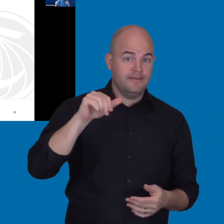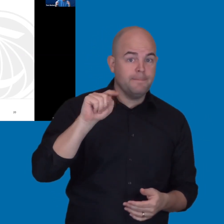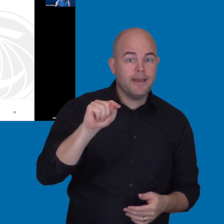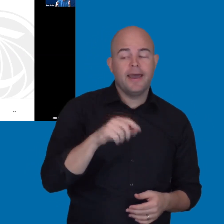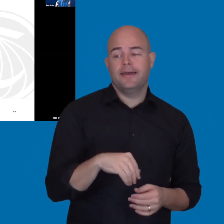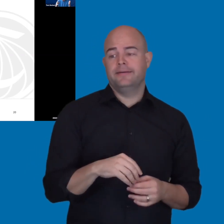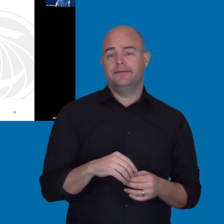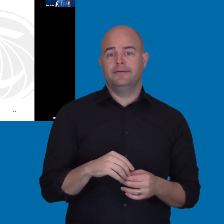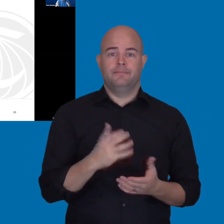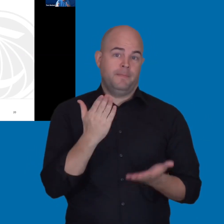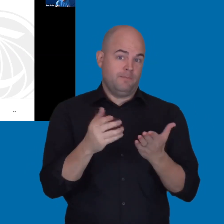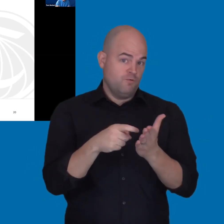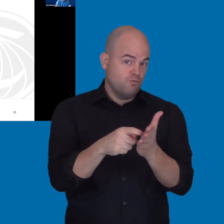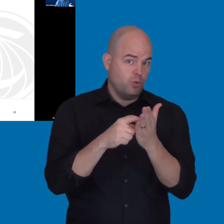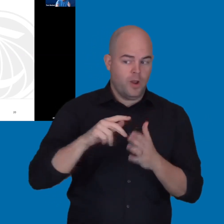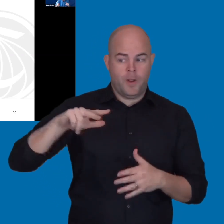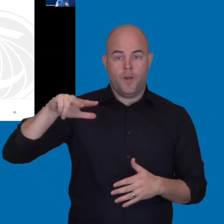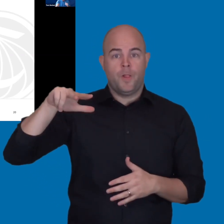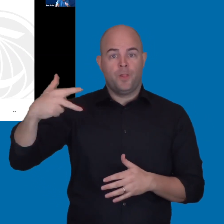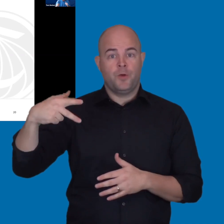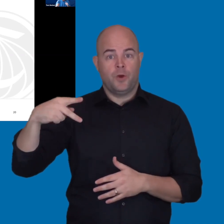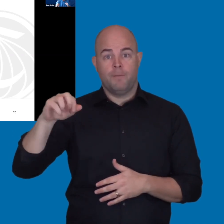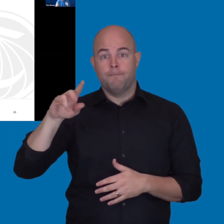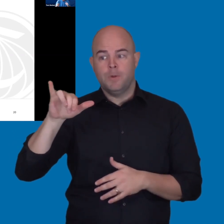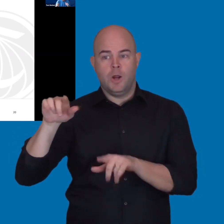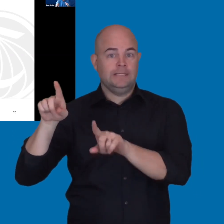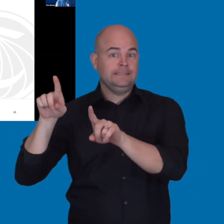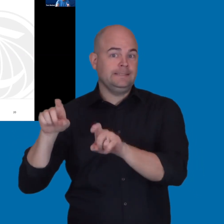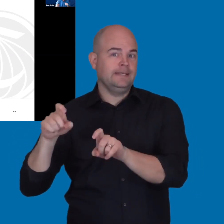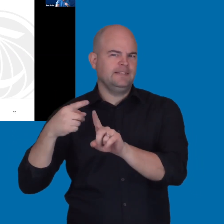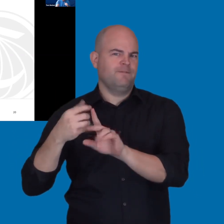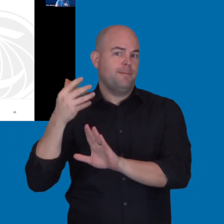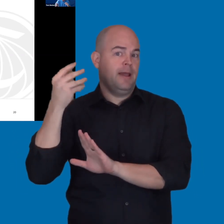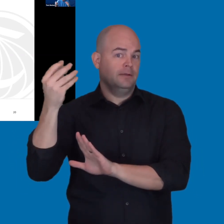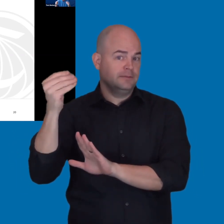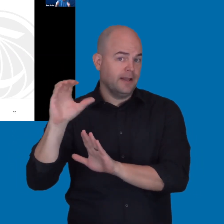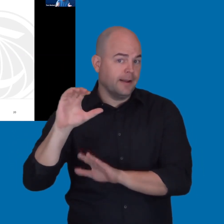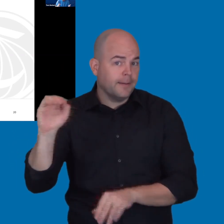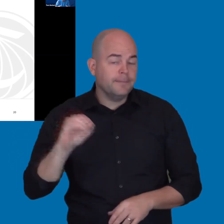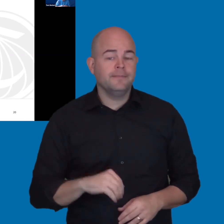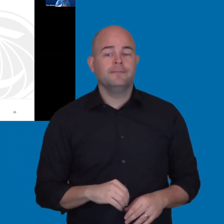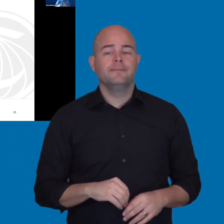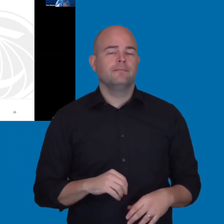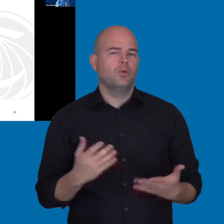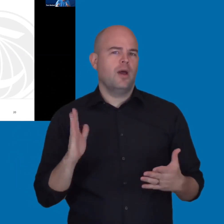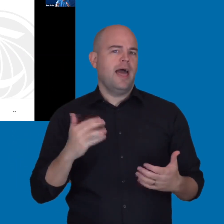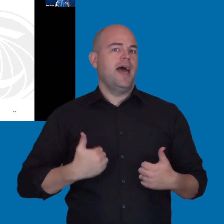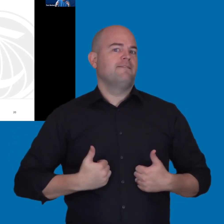Perhaps you're going to require a third party testing by an outside vendor. You're going to have a live vendor demo.